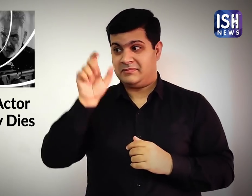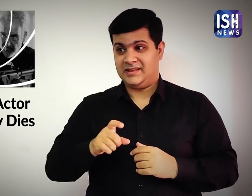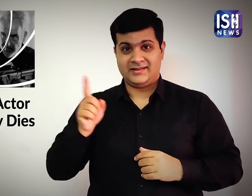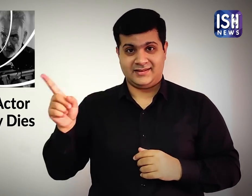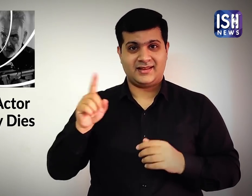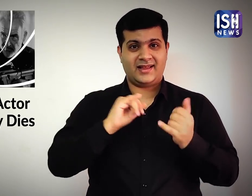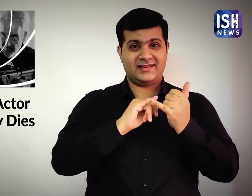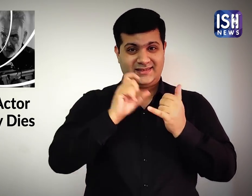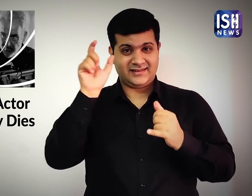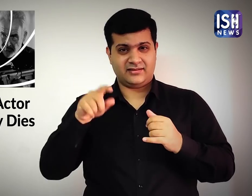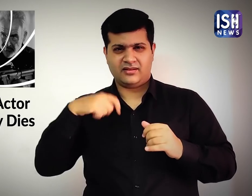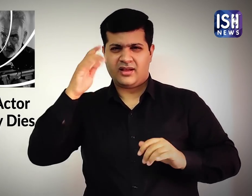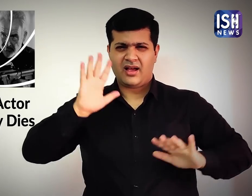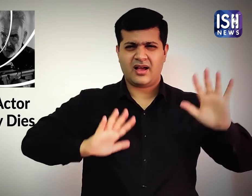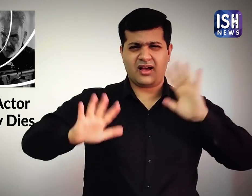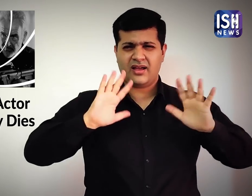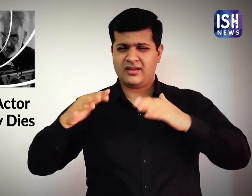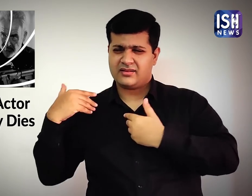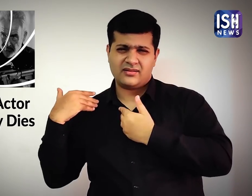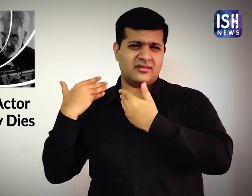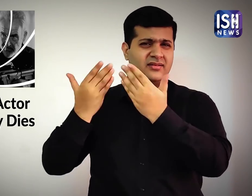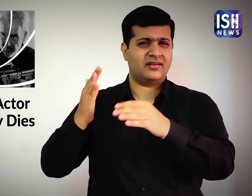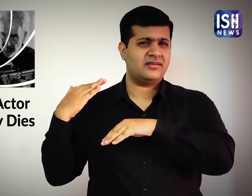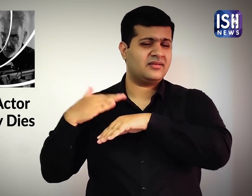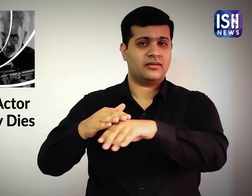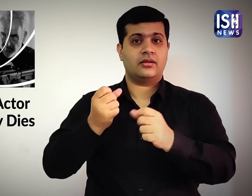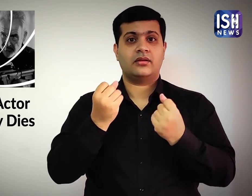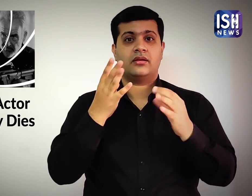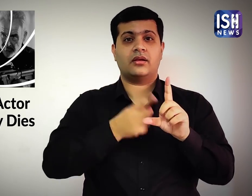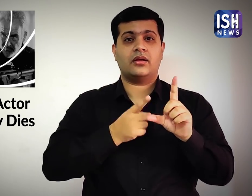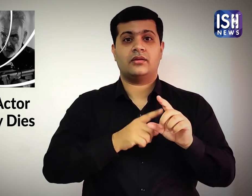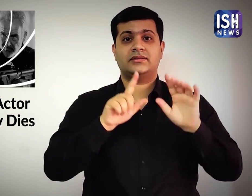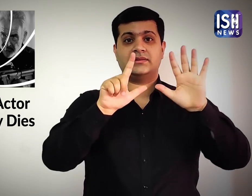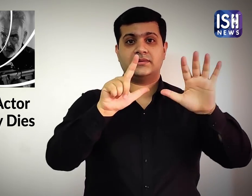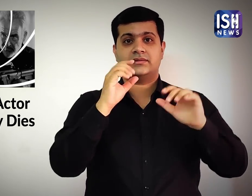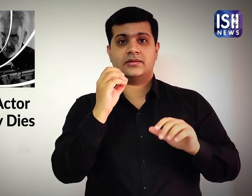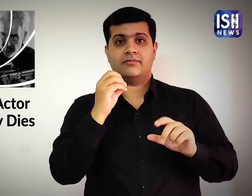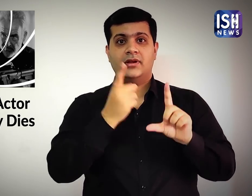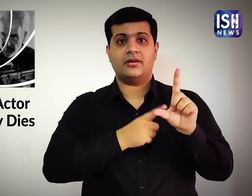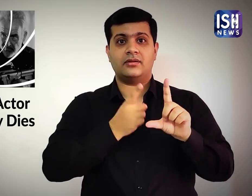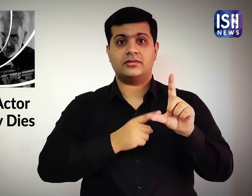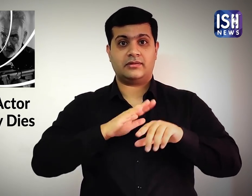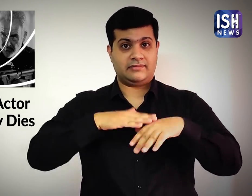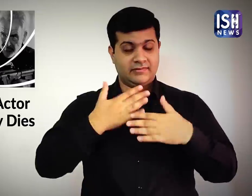He had been acting for the last 70 years.